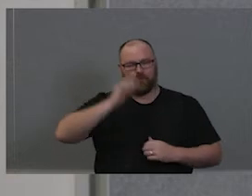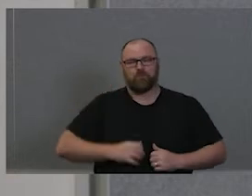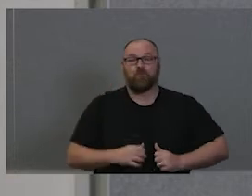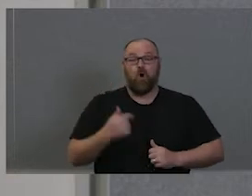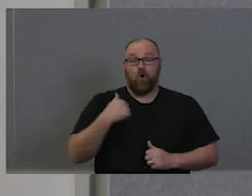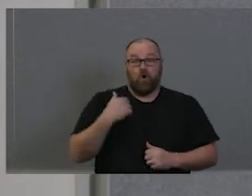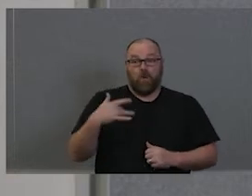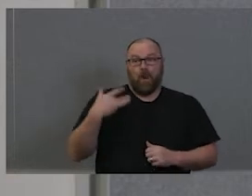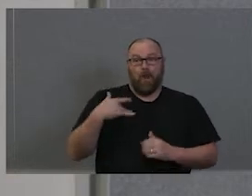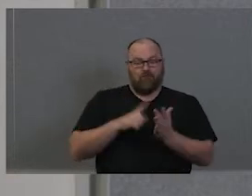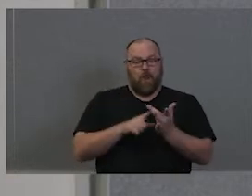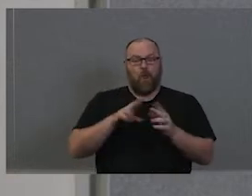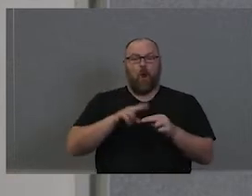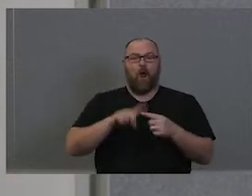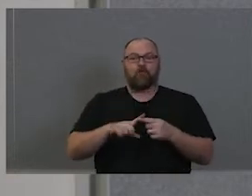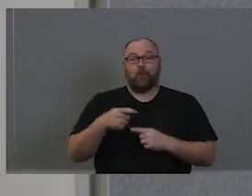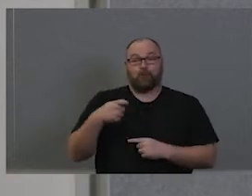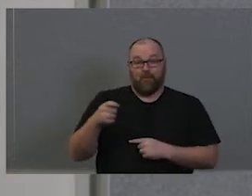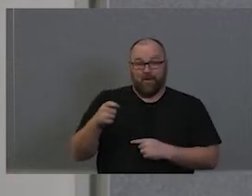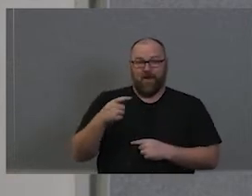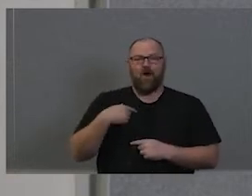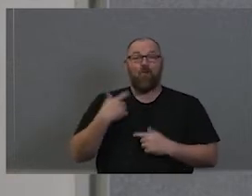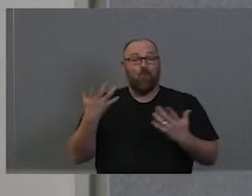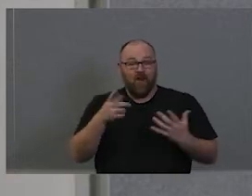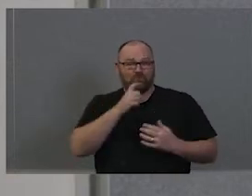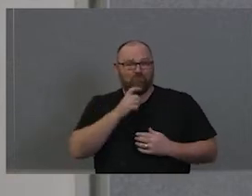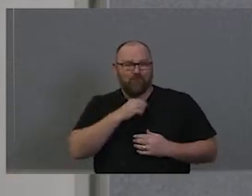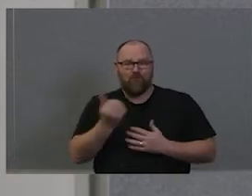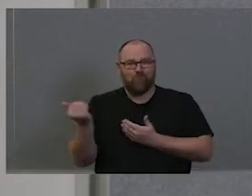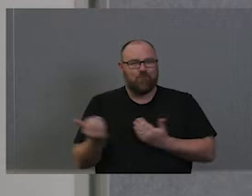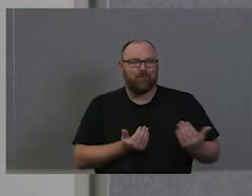All Blacks Rugby League Football Club. But